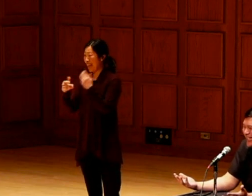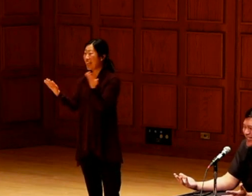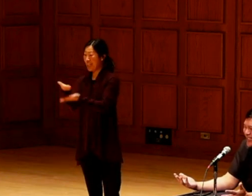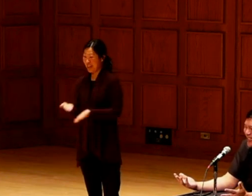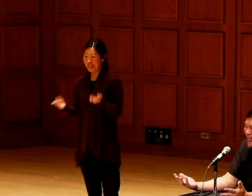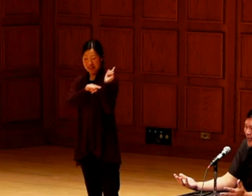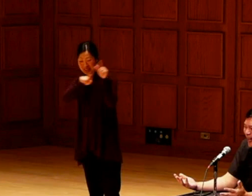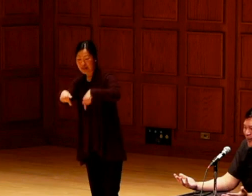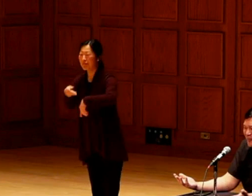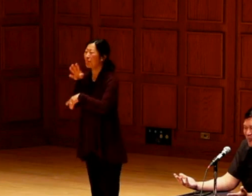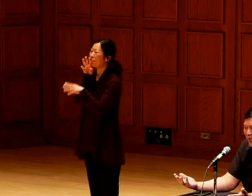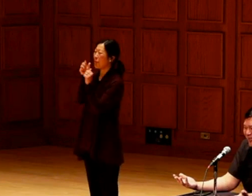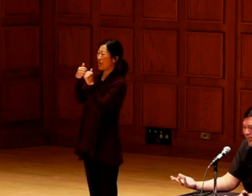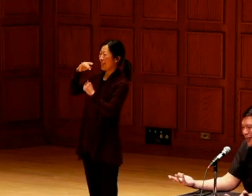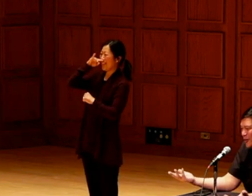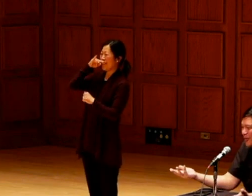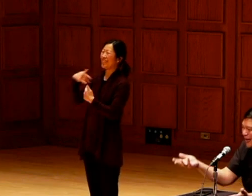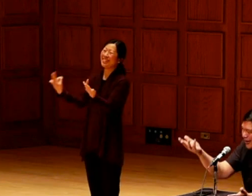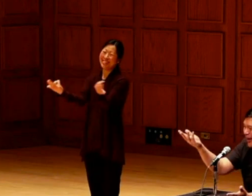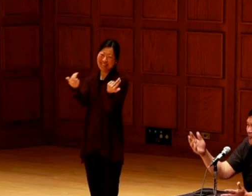I wish I had Bob here to go and talk to the kids.